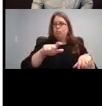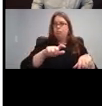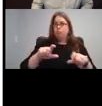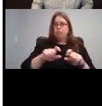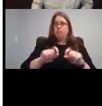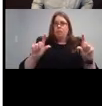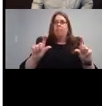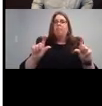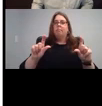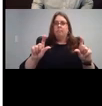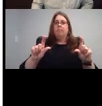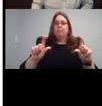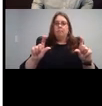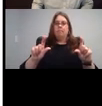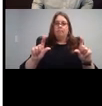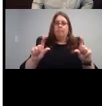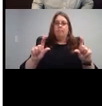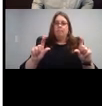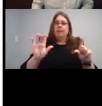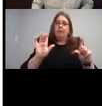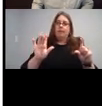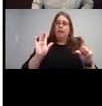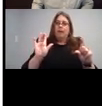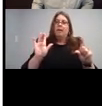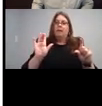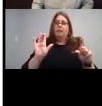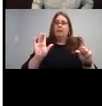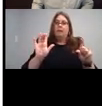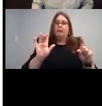soon as you click into it like that. And if you click it, it'll take you straight there.